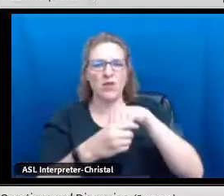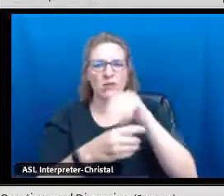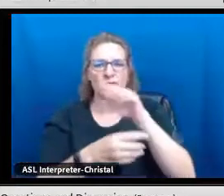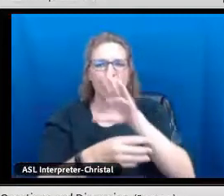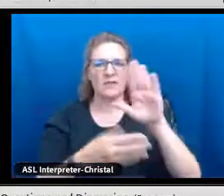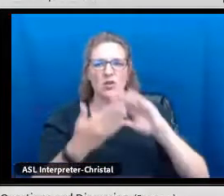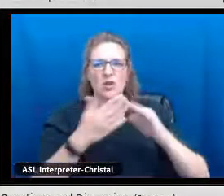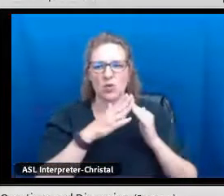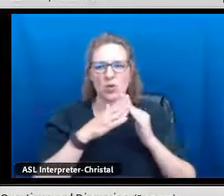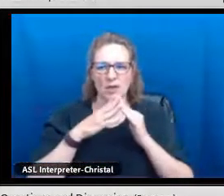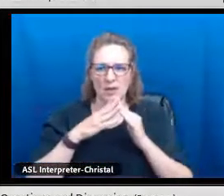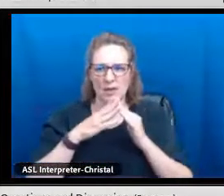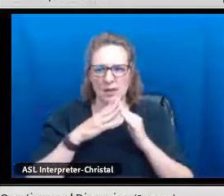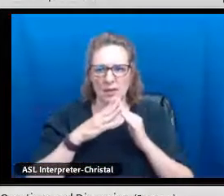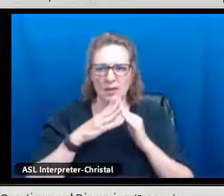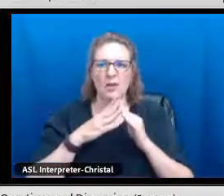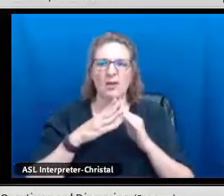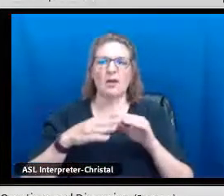to engage in their communities?